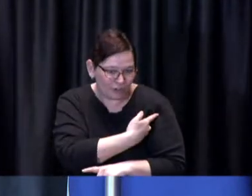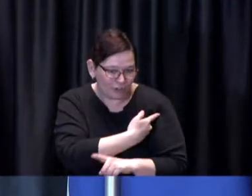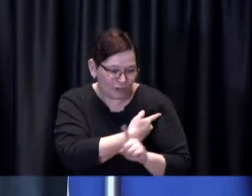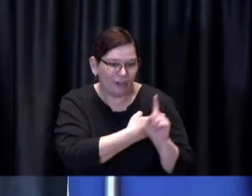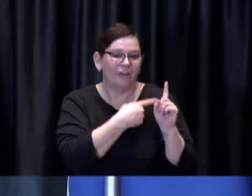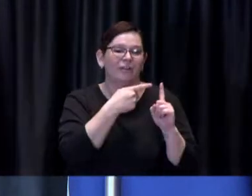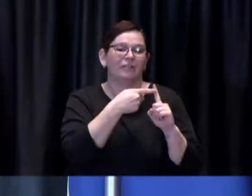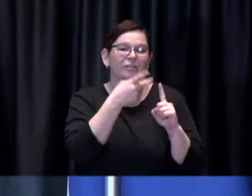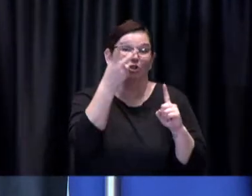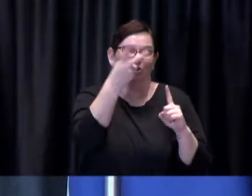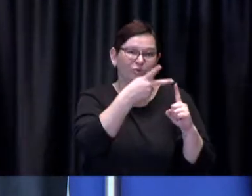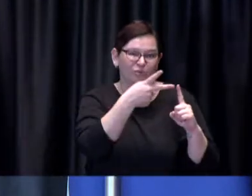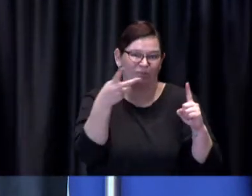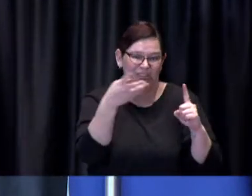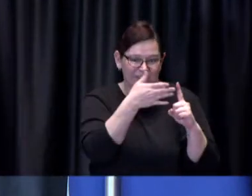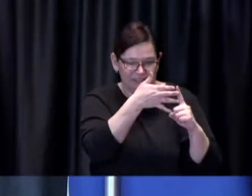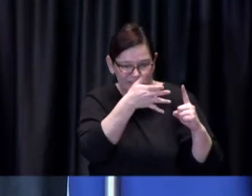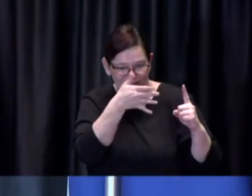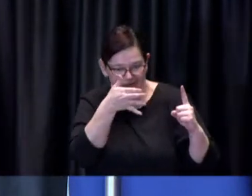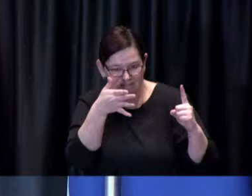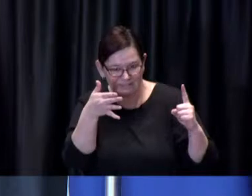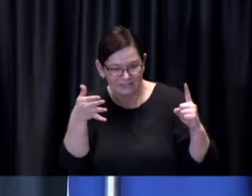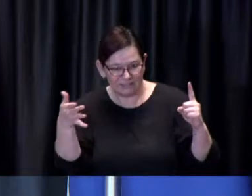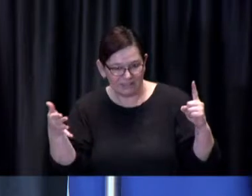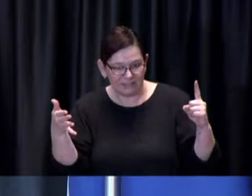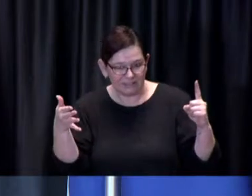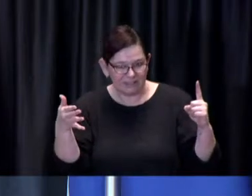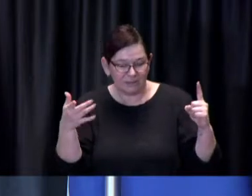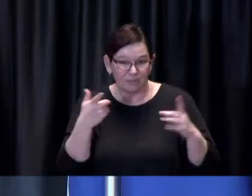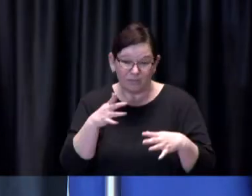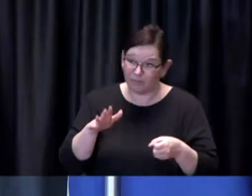you will not have sufficient immunity to protect you immediately.